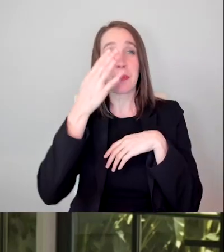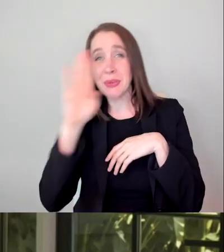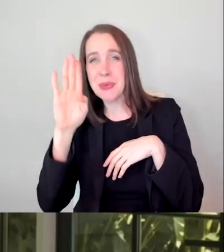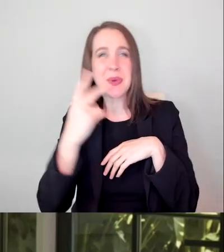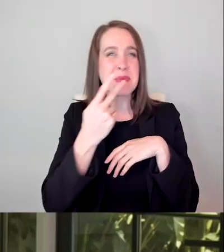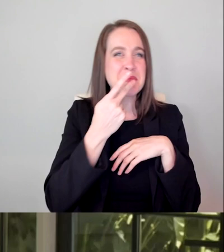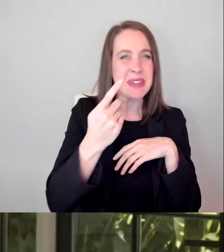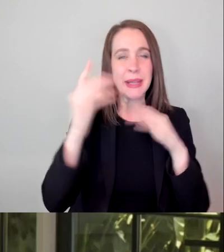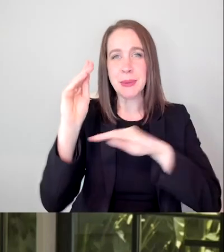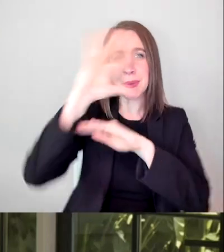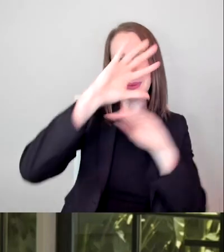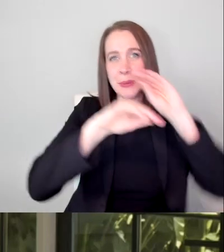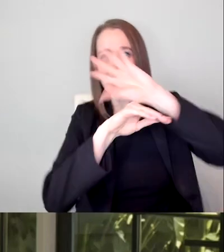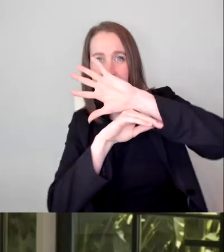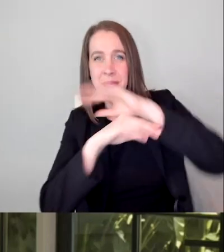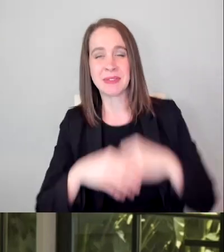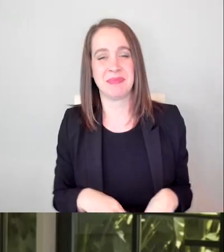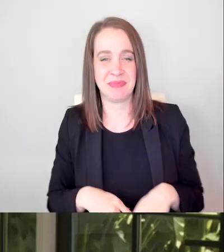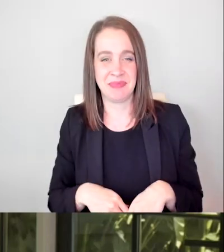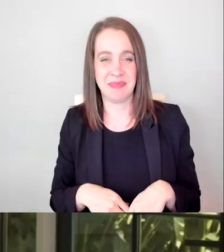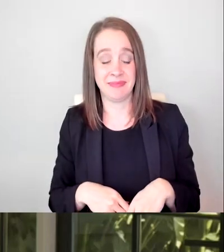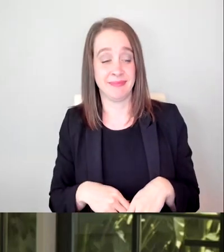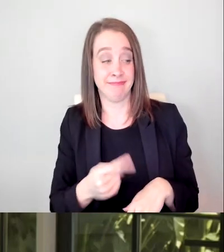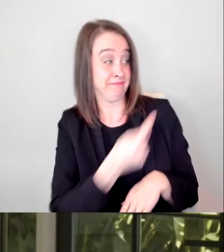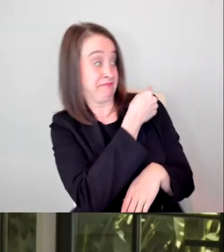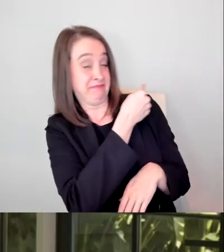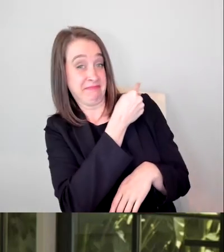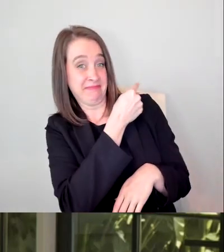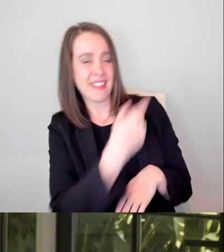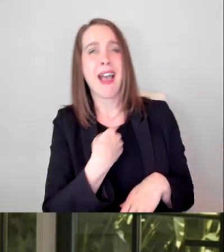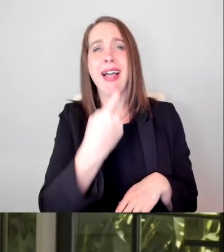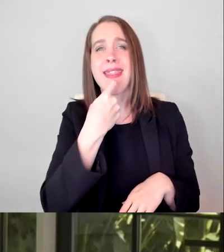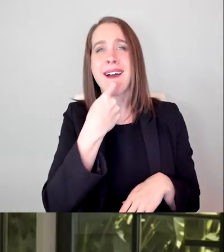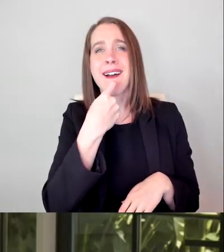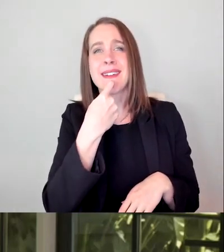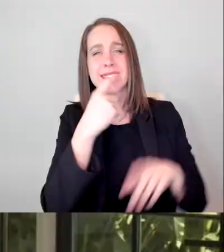and over my left shoulder is a glass wall with more palms.